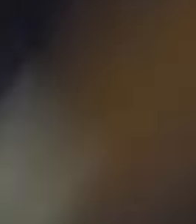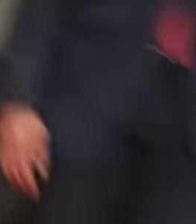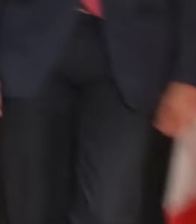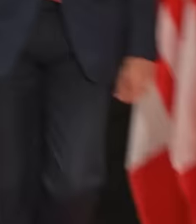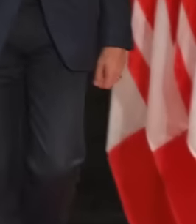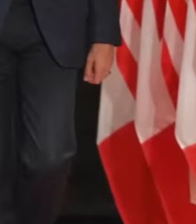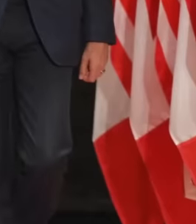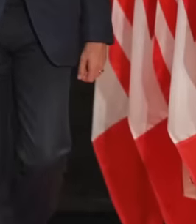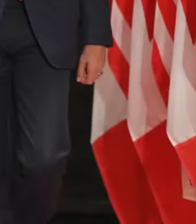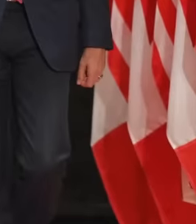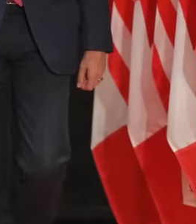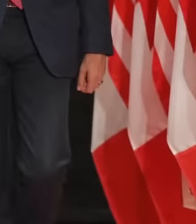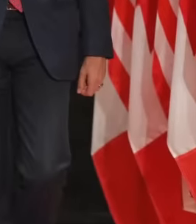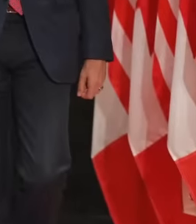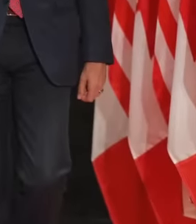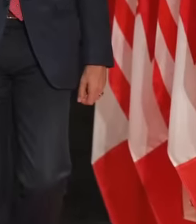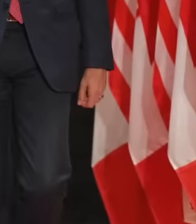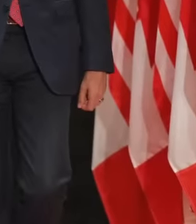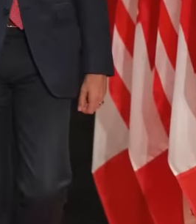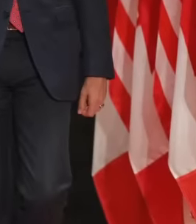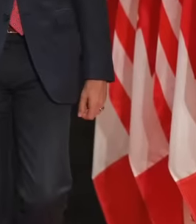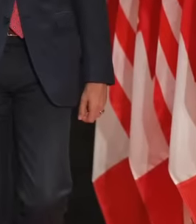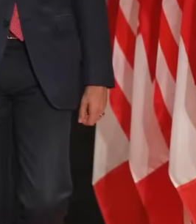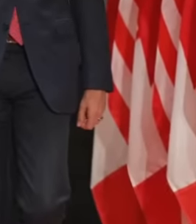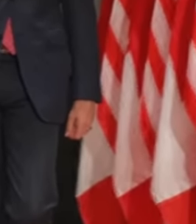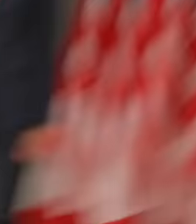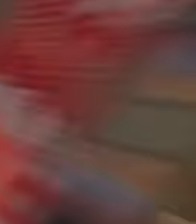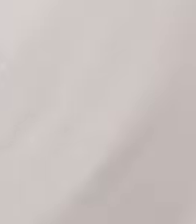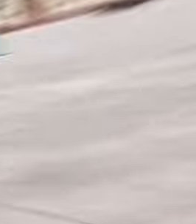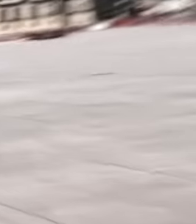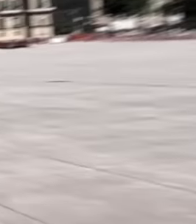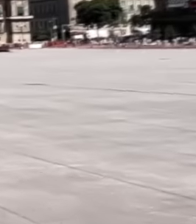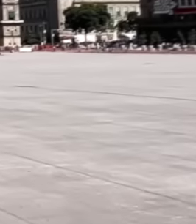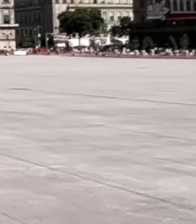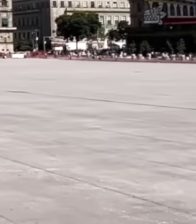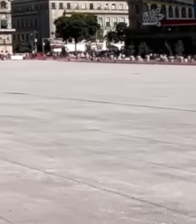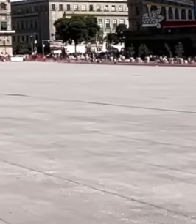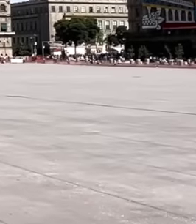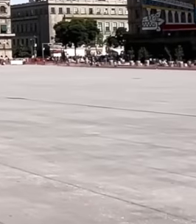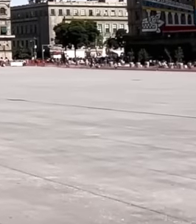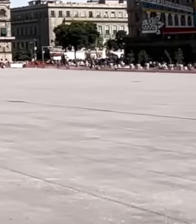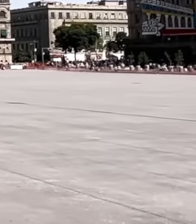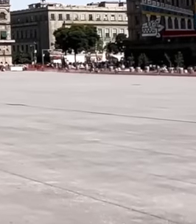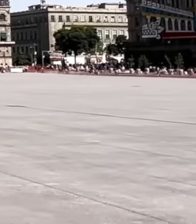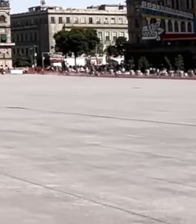the United States and Canada and clarifies that Mexico is respected and is not a colony